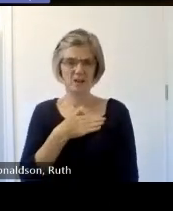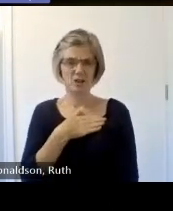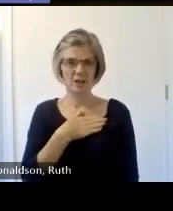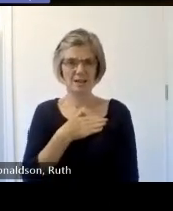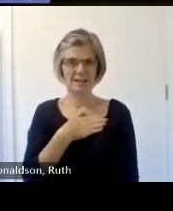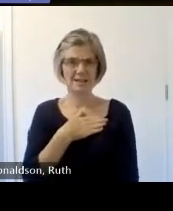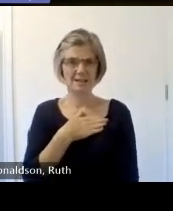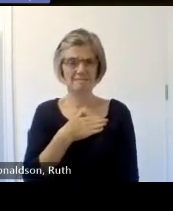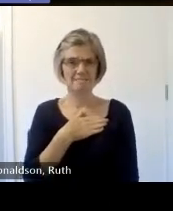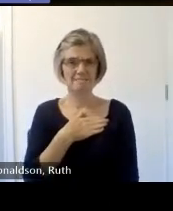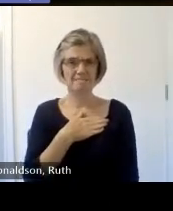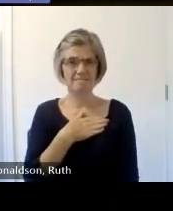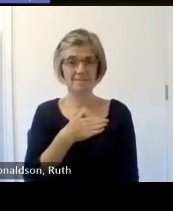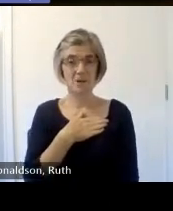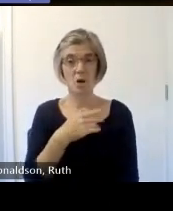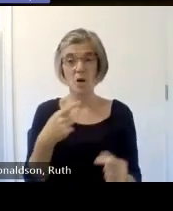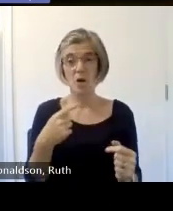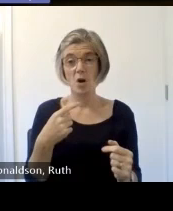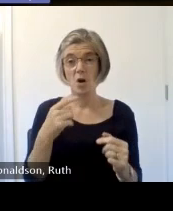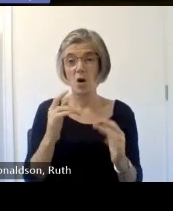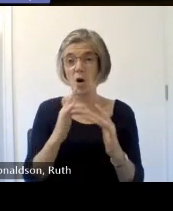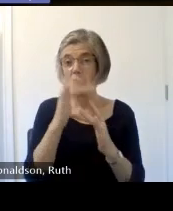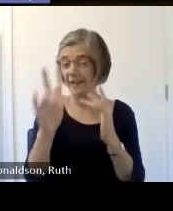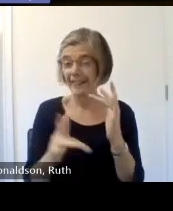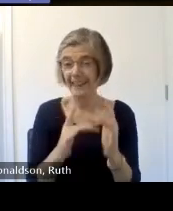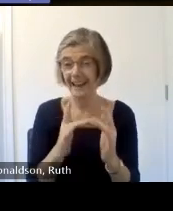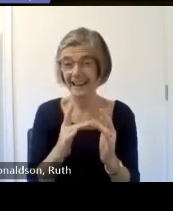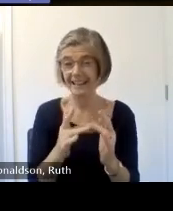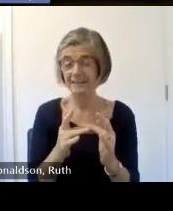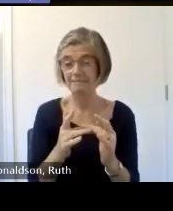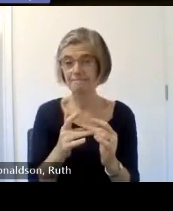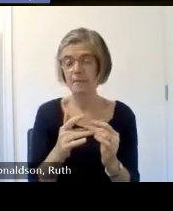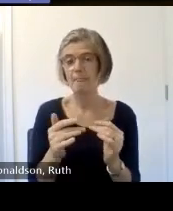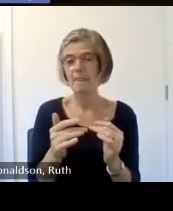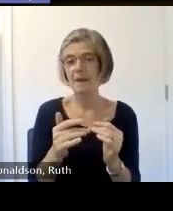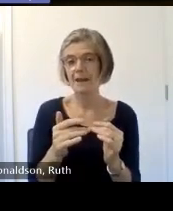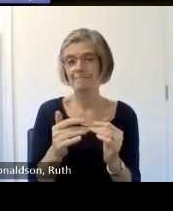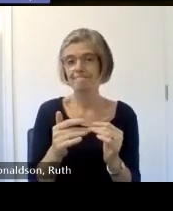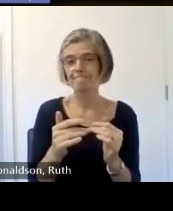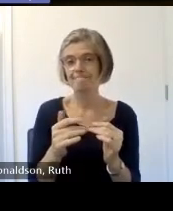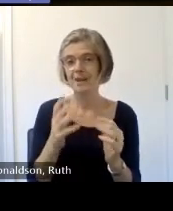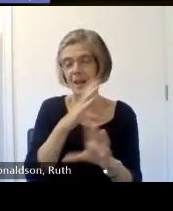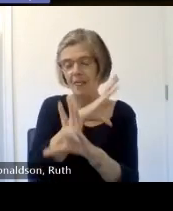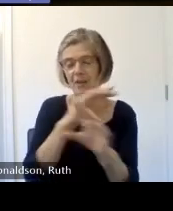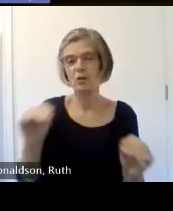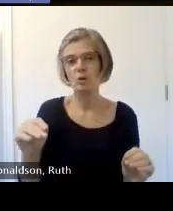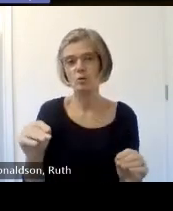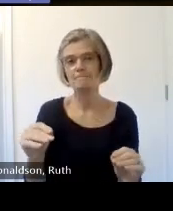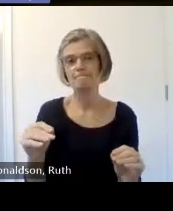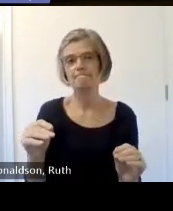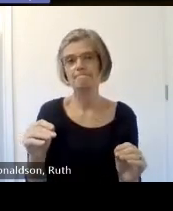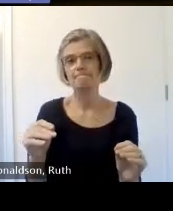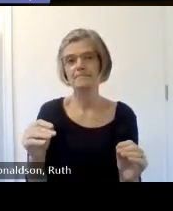anyone joining us on the Teams poll we ask people when they arrive to just put to me heritages on